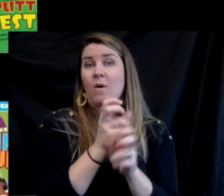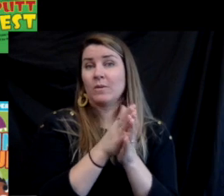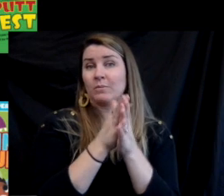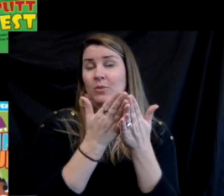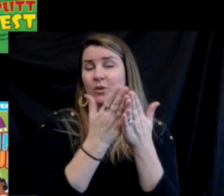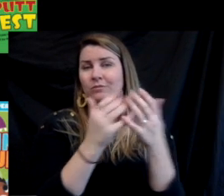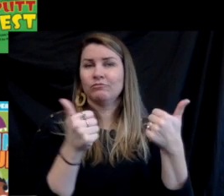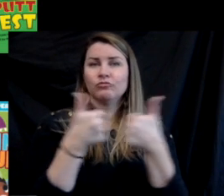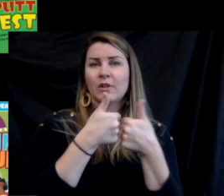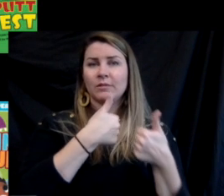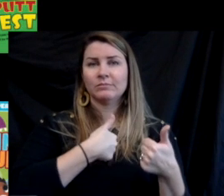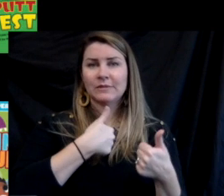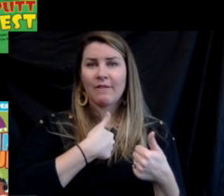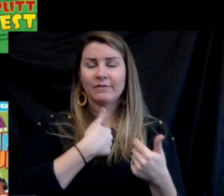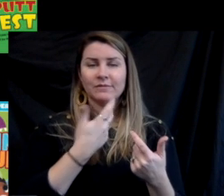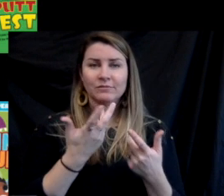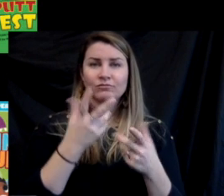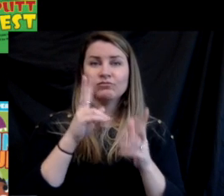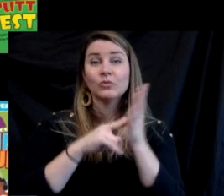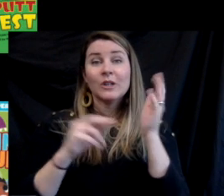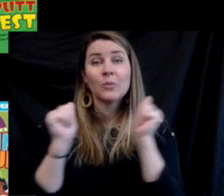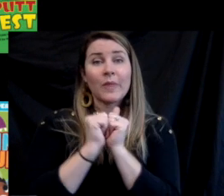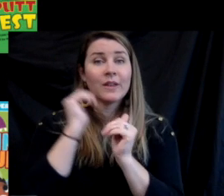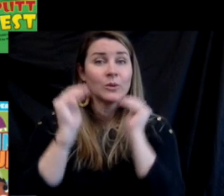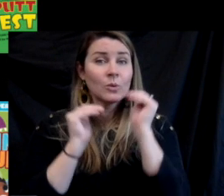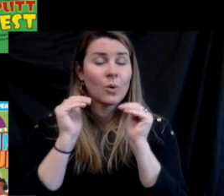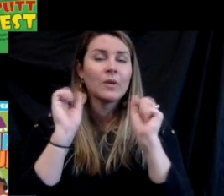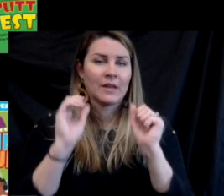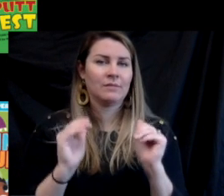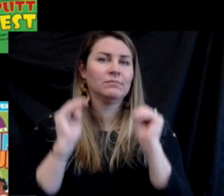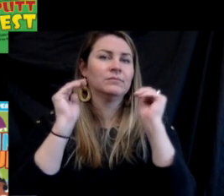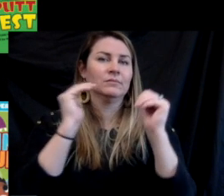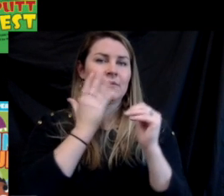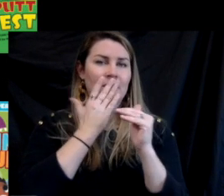color level and challenge themselves if they want to read with an adult that's even better